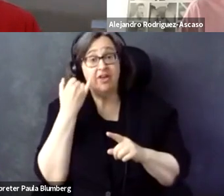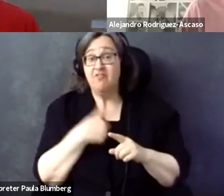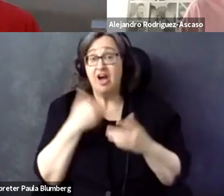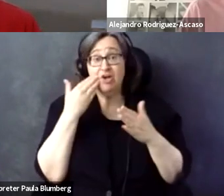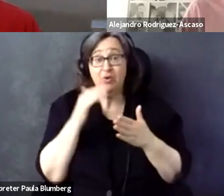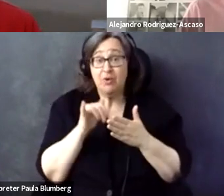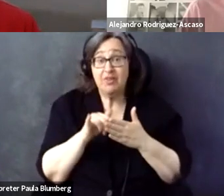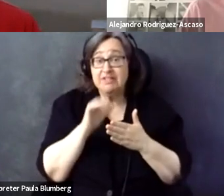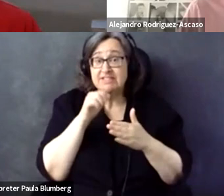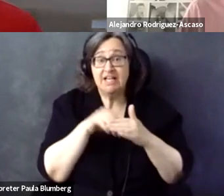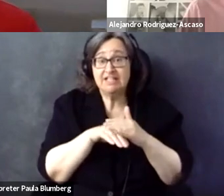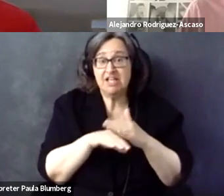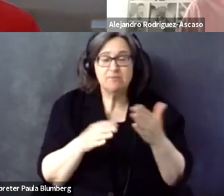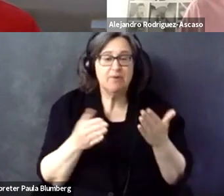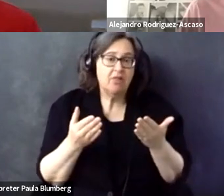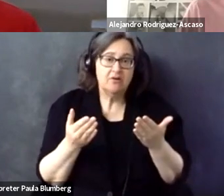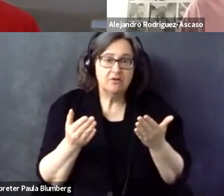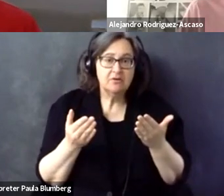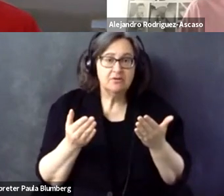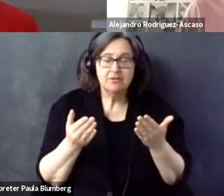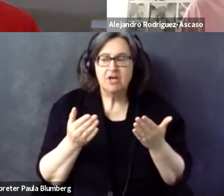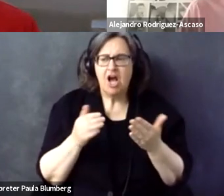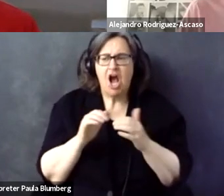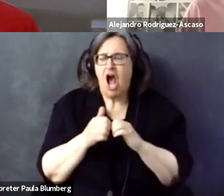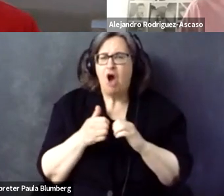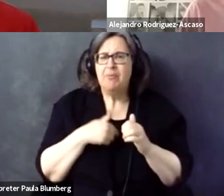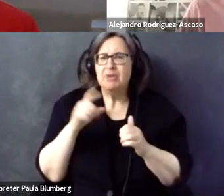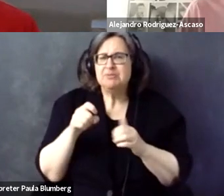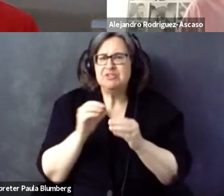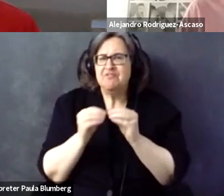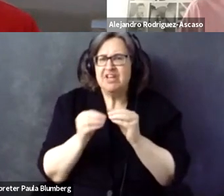able to fix things, we need to know what the end goal is. And if I am not